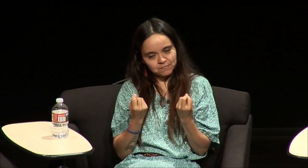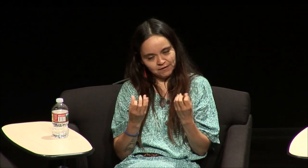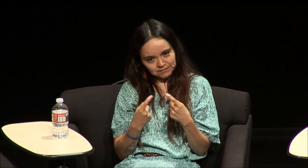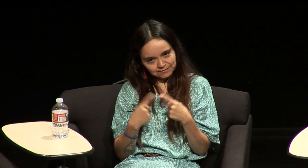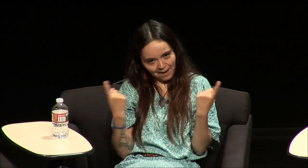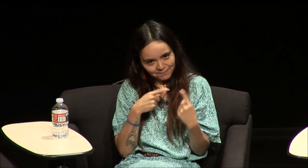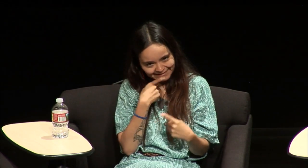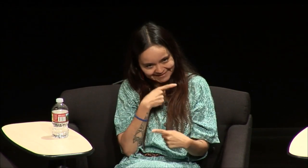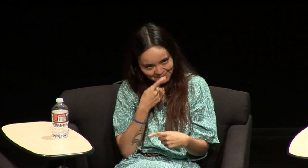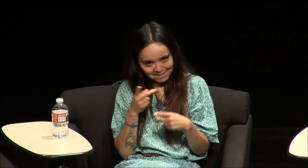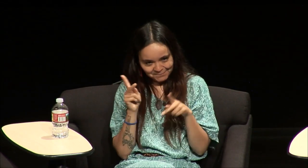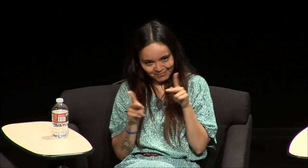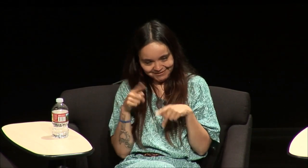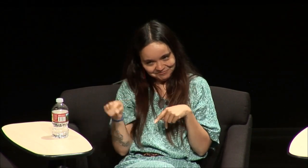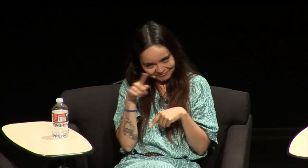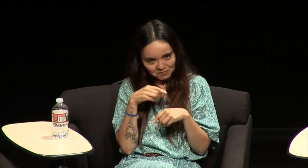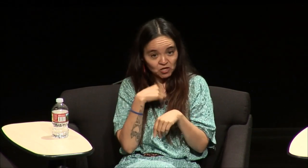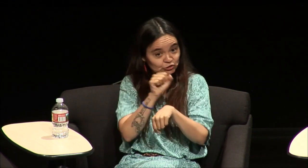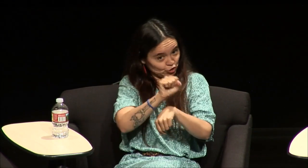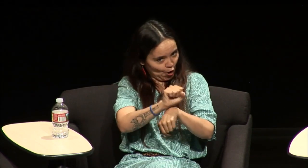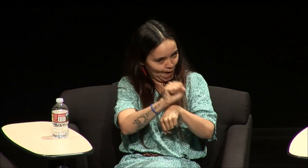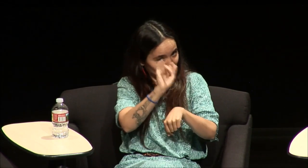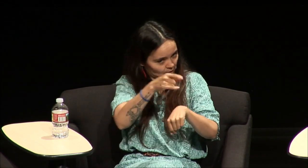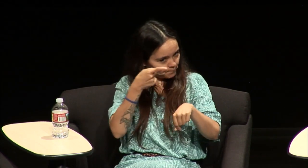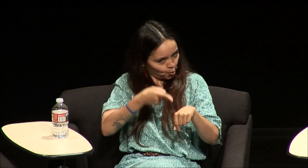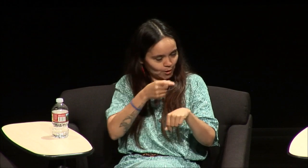and my downs and I have much many disagreements with hearing people